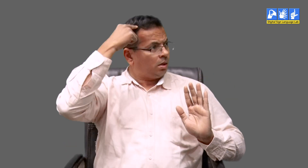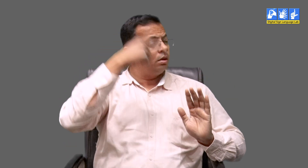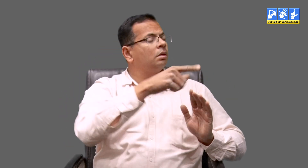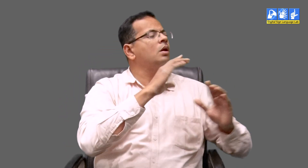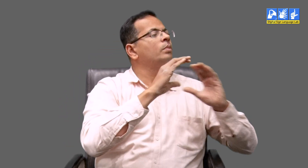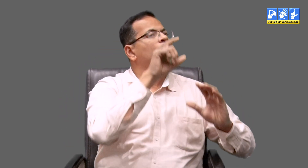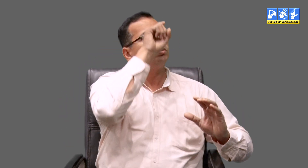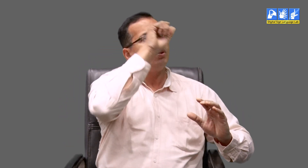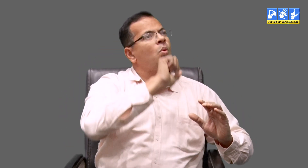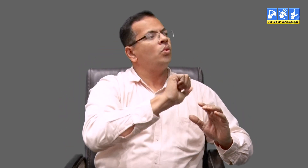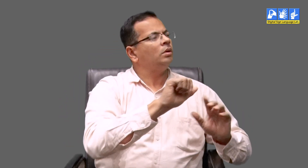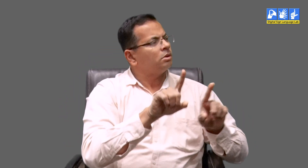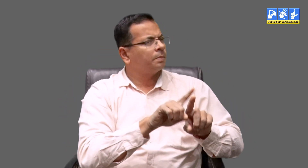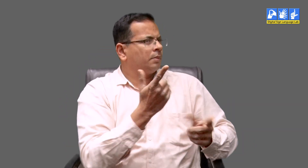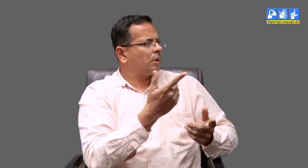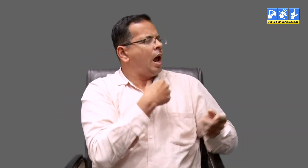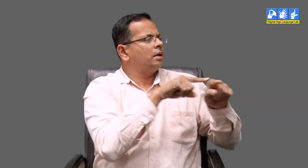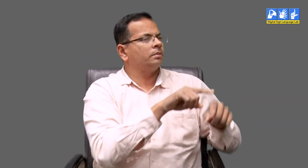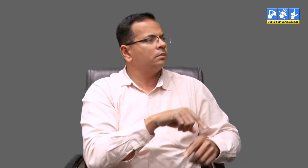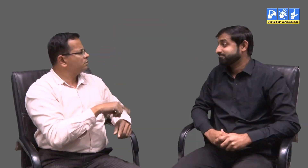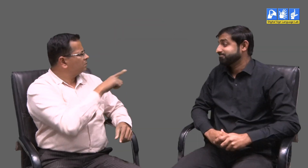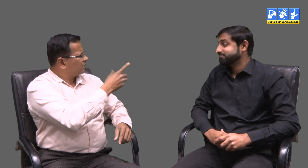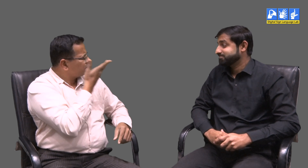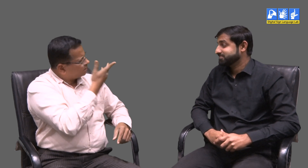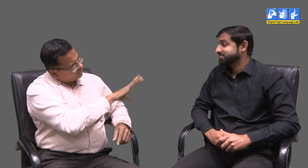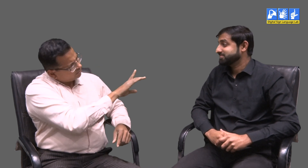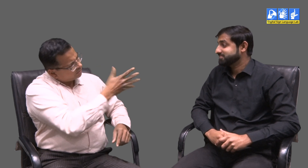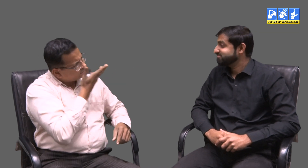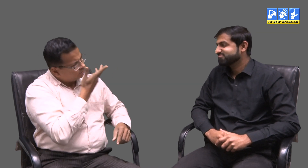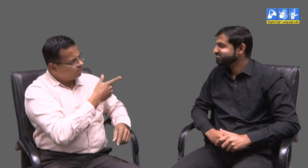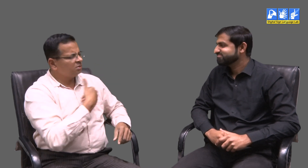I use Indian Sign Language for teaching. Like in Gujarat we converse like this - you had water?